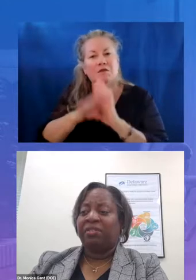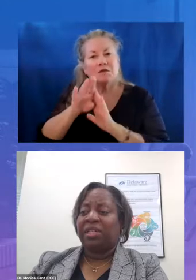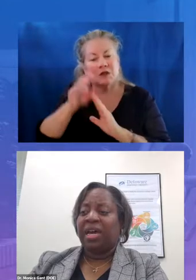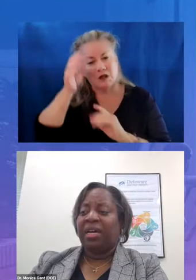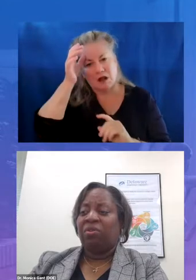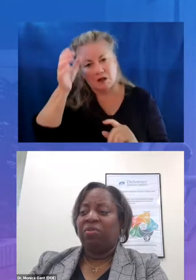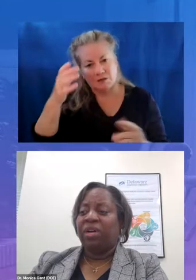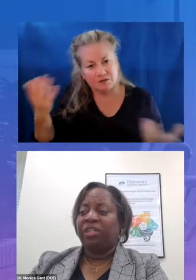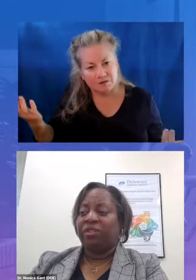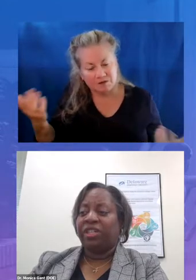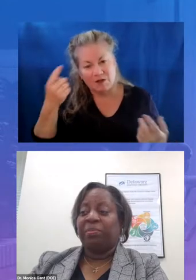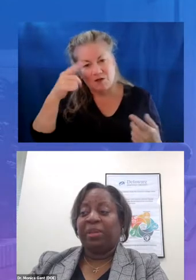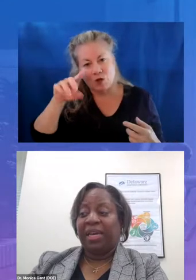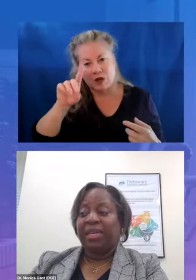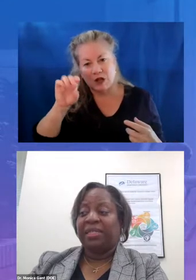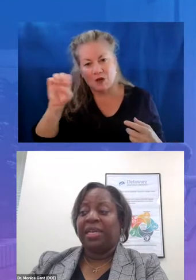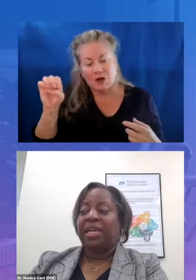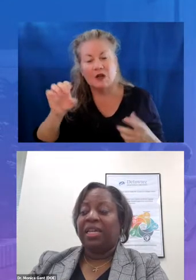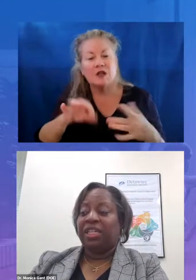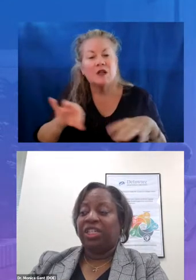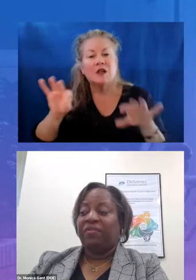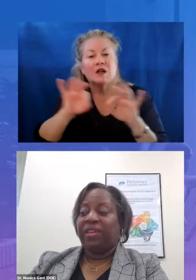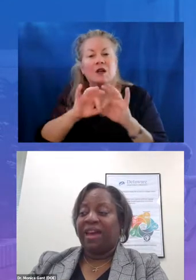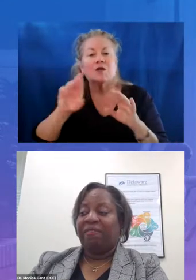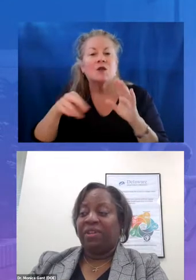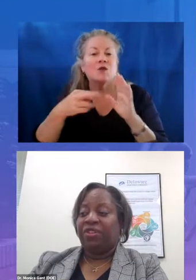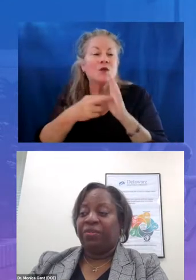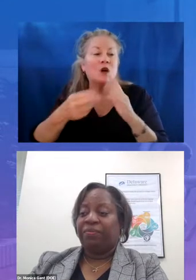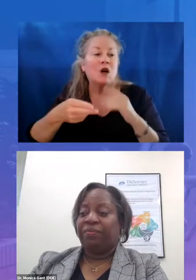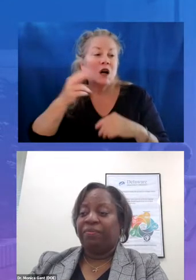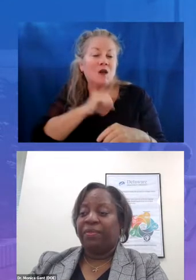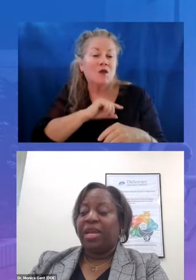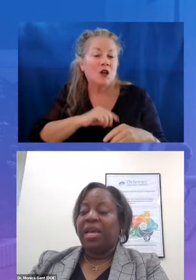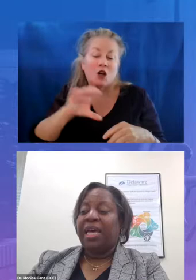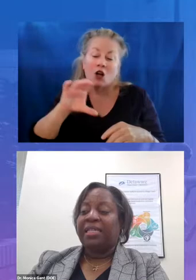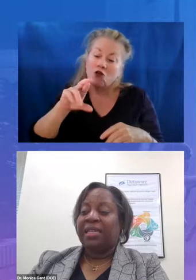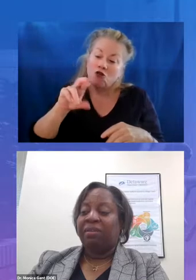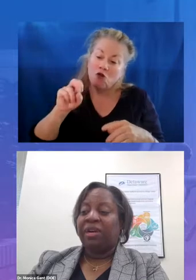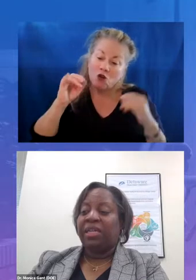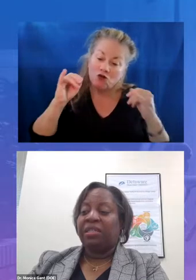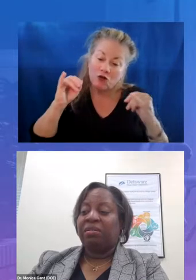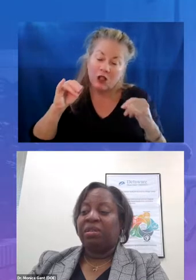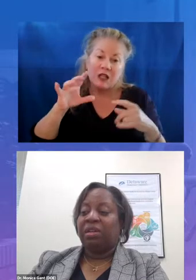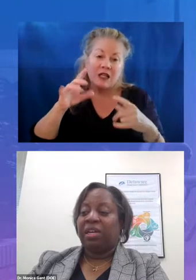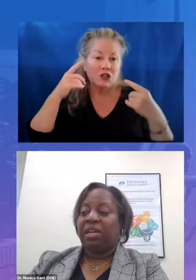align core instruction plays in achieving that vision accelerating student learning